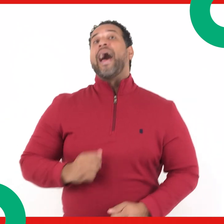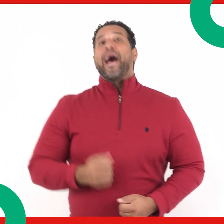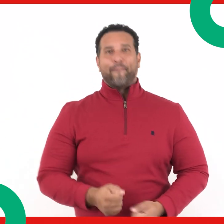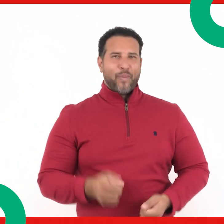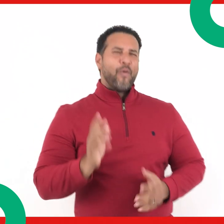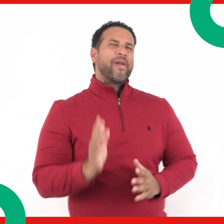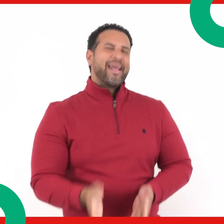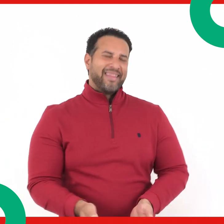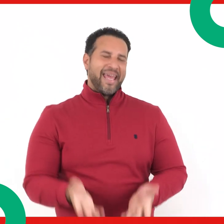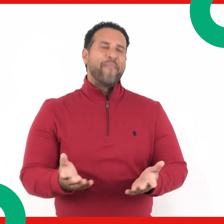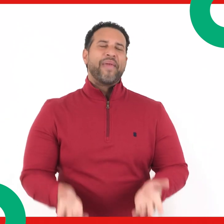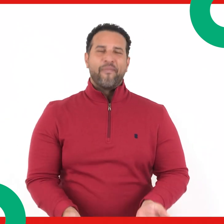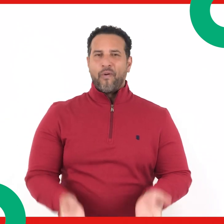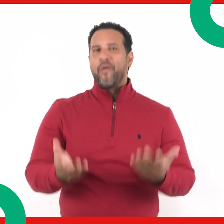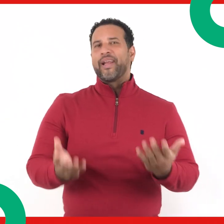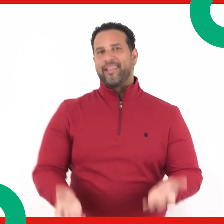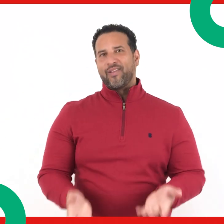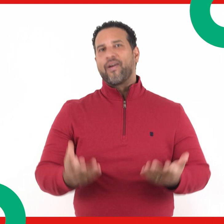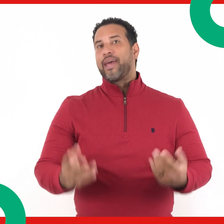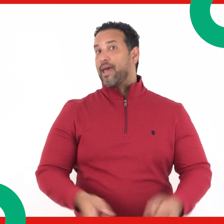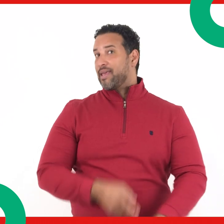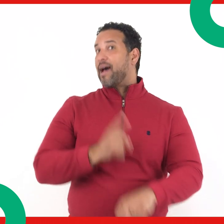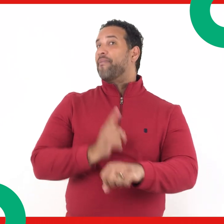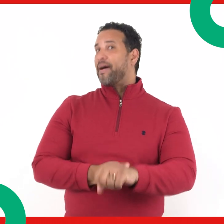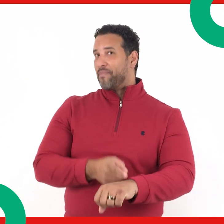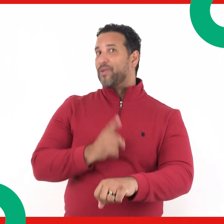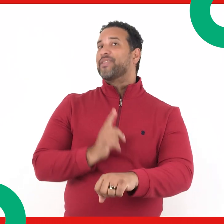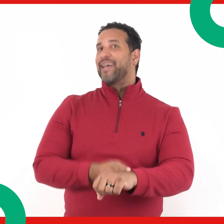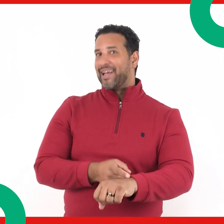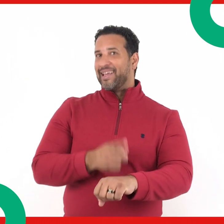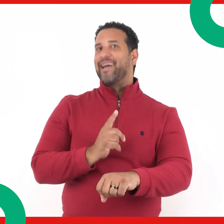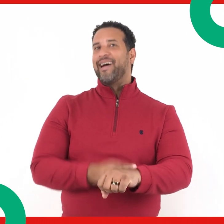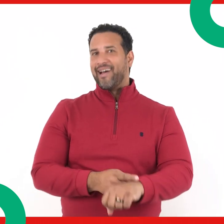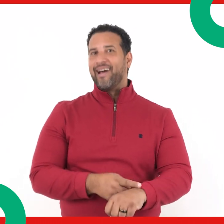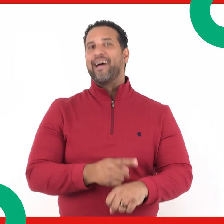Apúrate, mi burrito, que ya vamos a llegar.